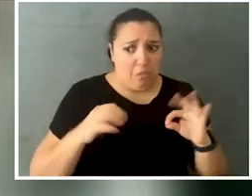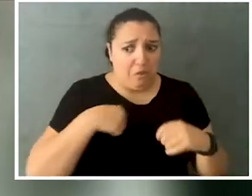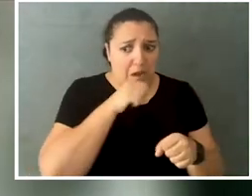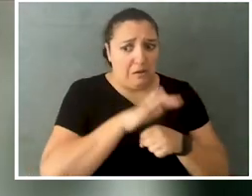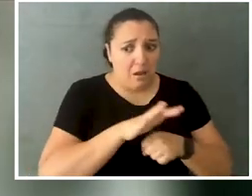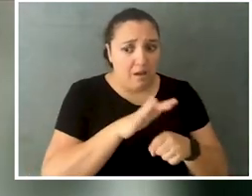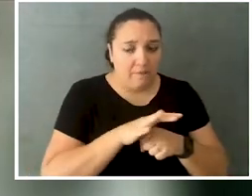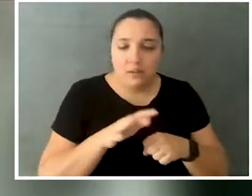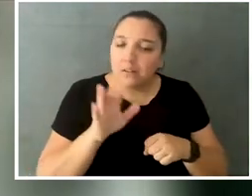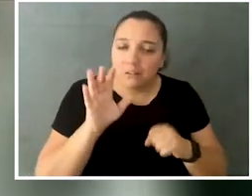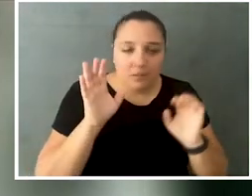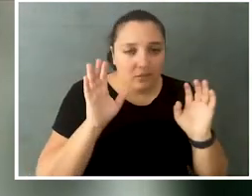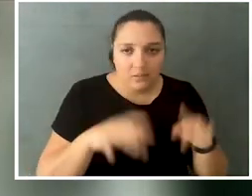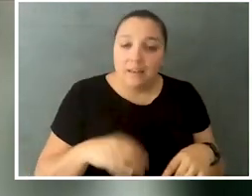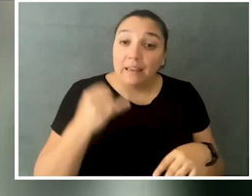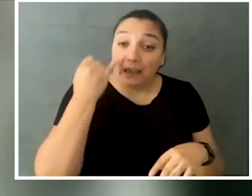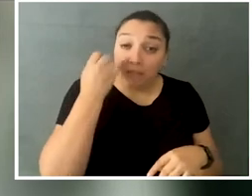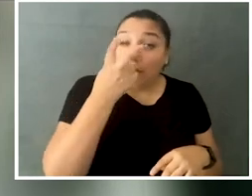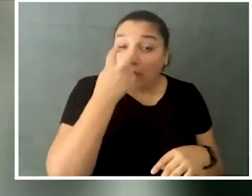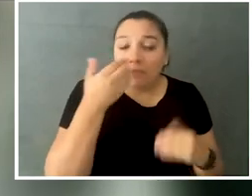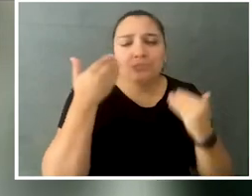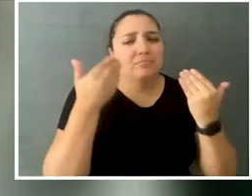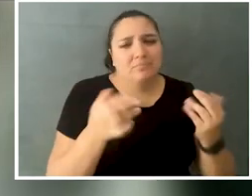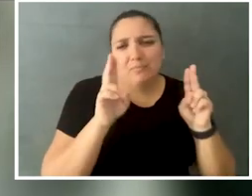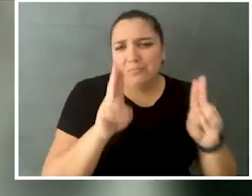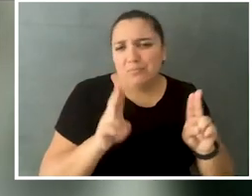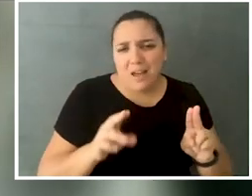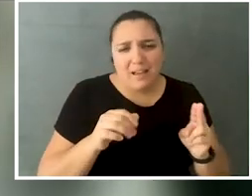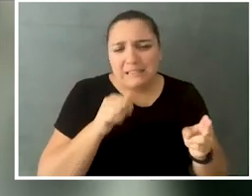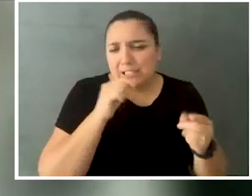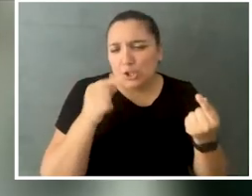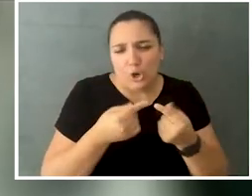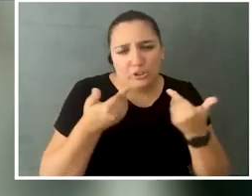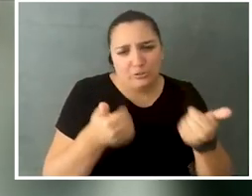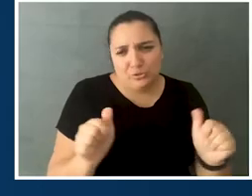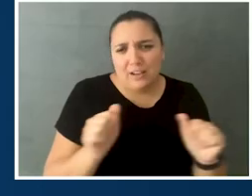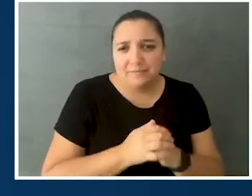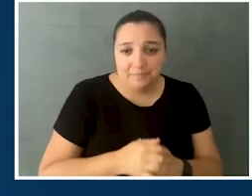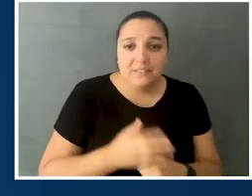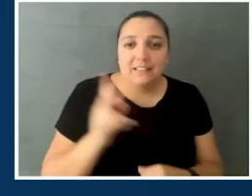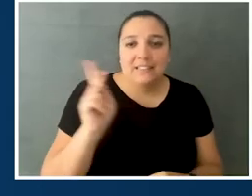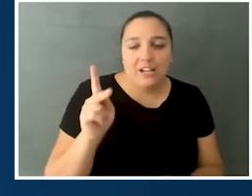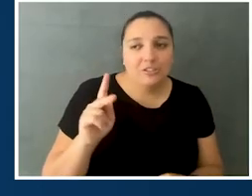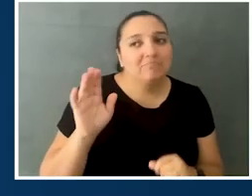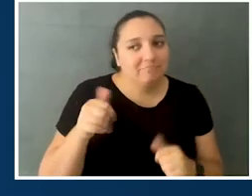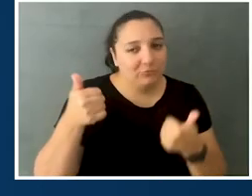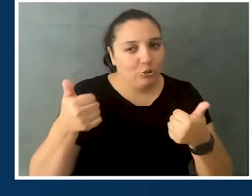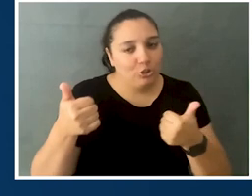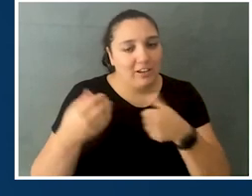So, if in doubt, just apply, and there's no harm in giving it a shot. Great advice, and I feel like